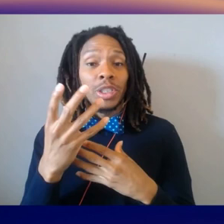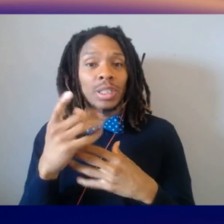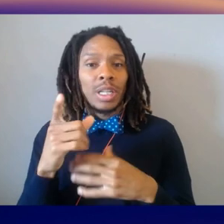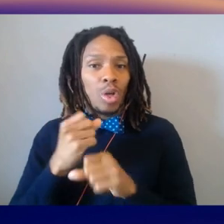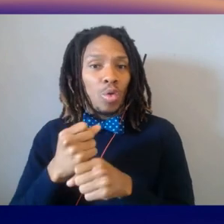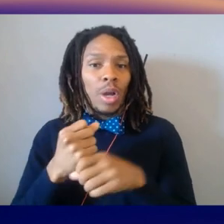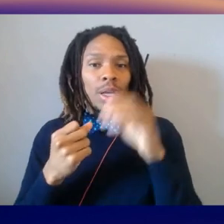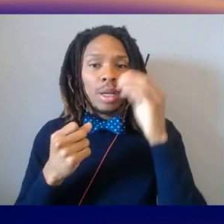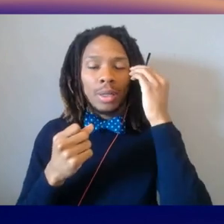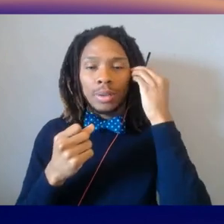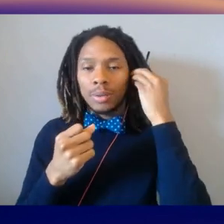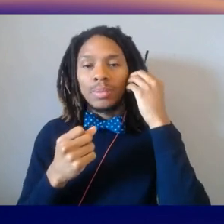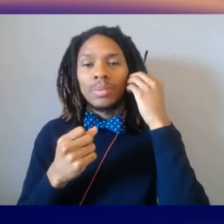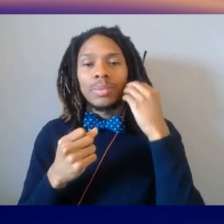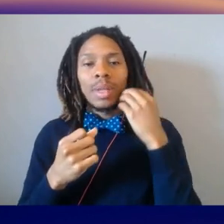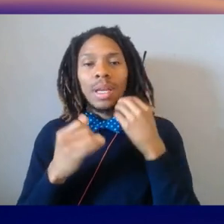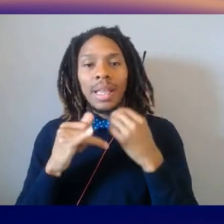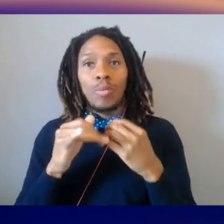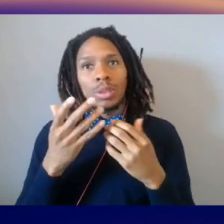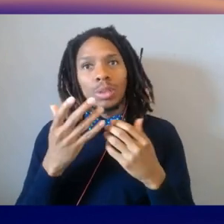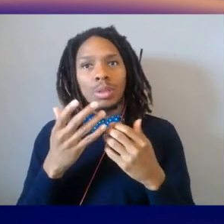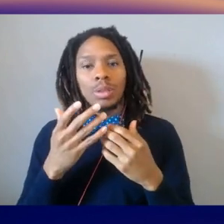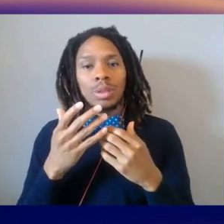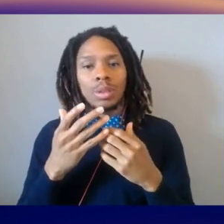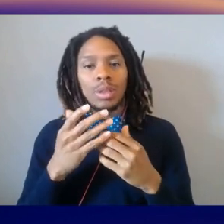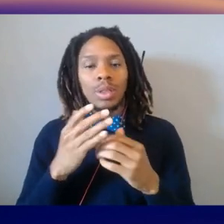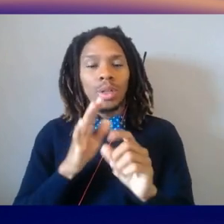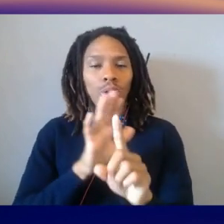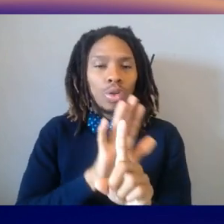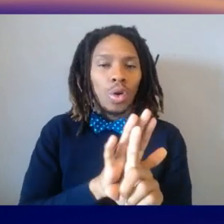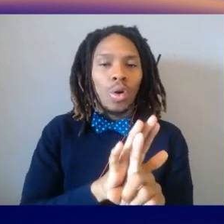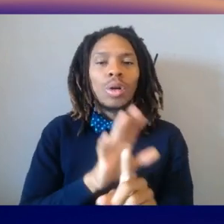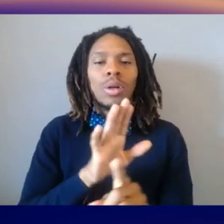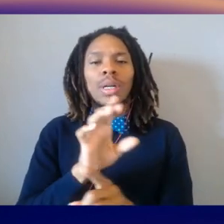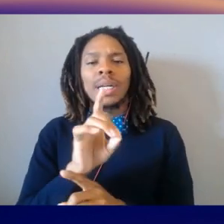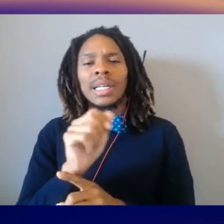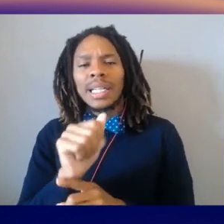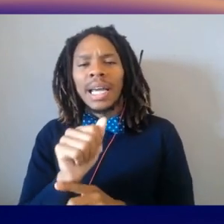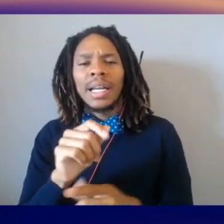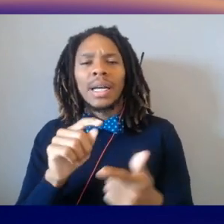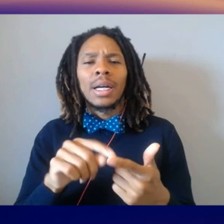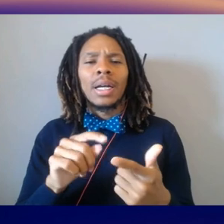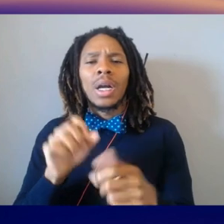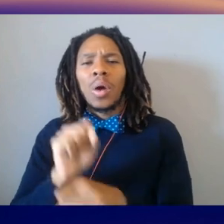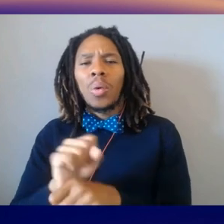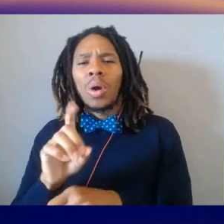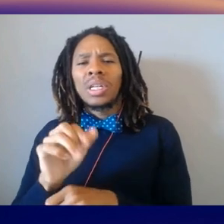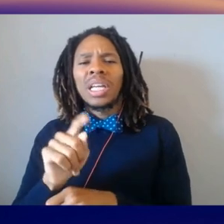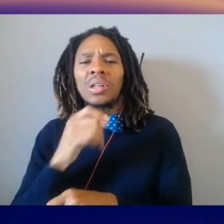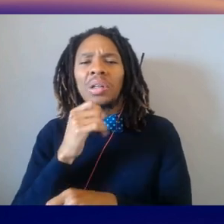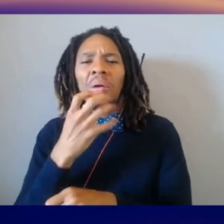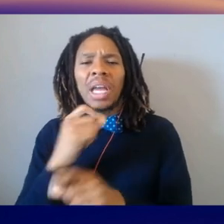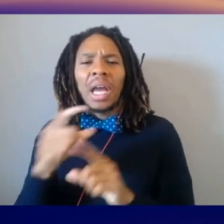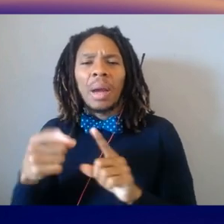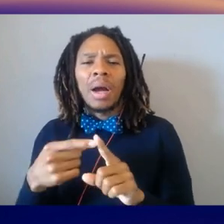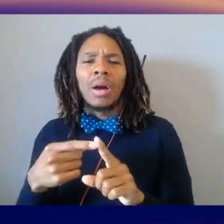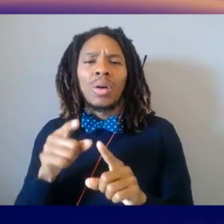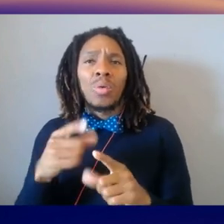and it was yours, dark data, things that you don't care about, and your own work data. What could you do? What could you not do?